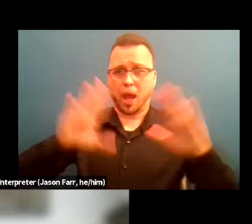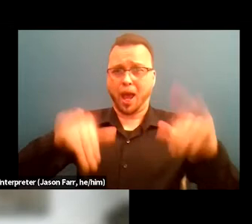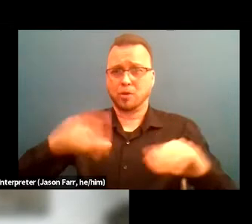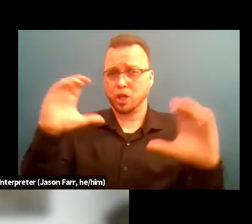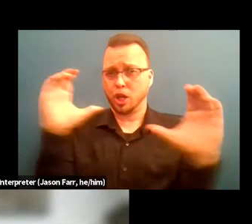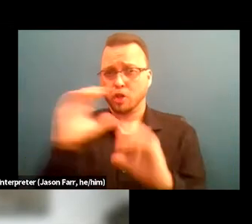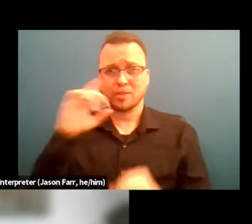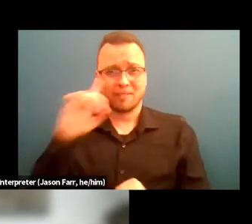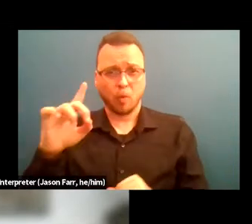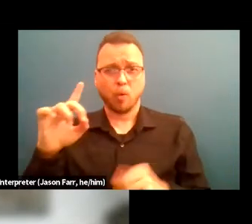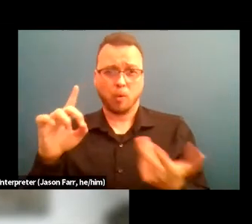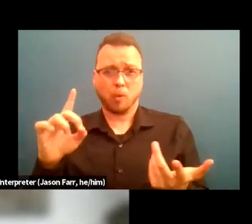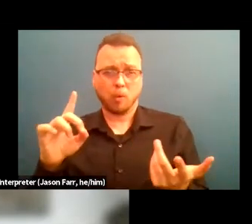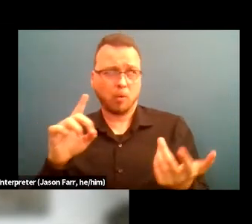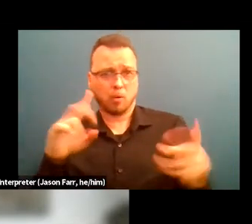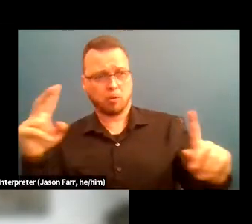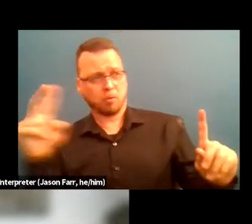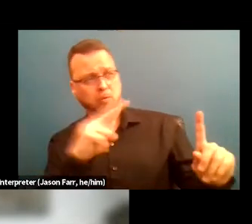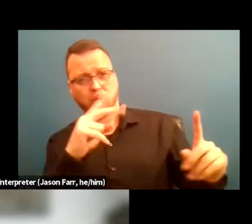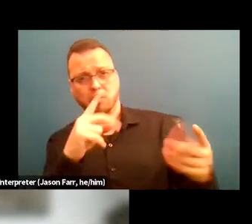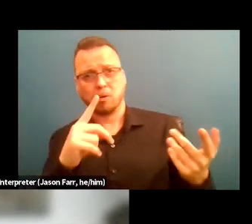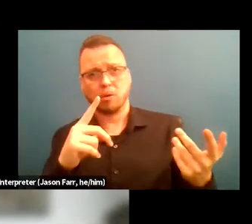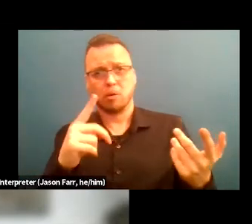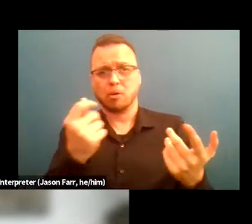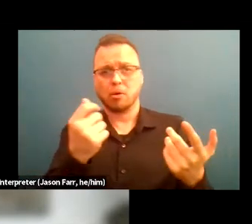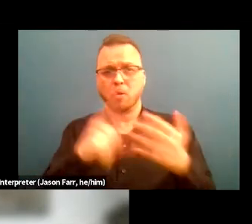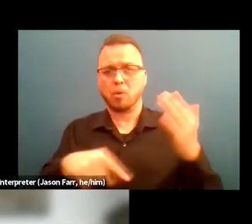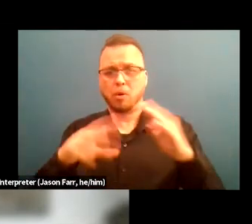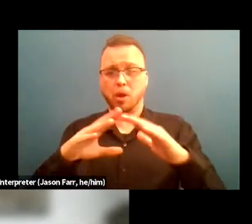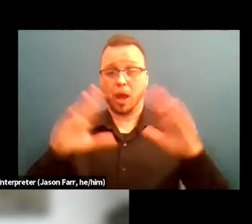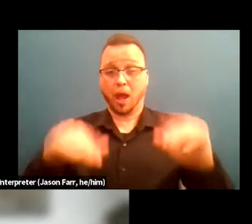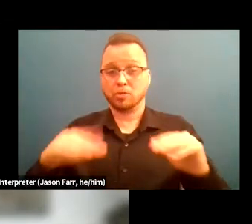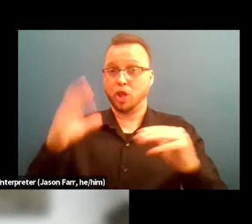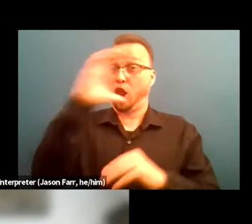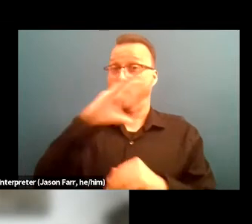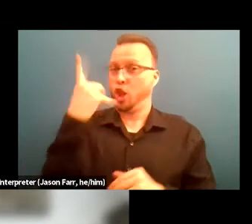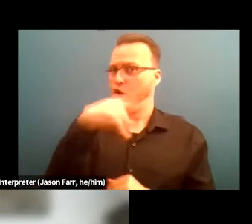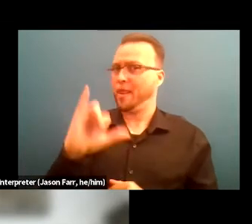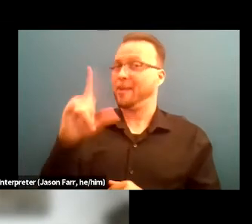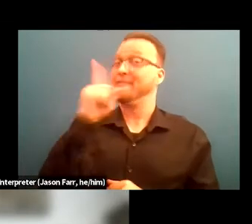African Americans look like what international housing for African American should I say, what it looks like is this.